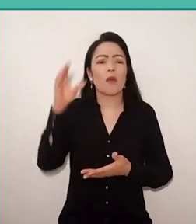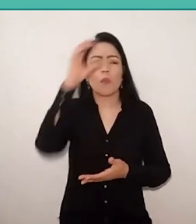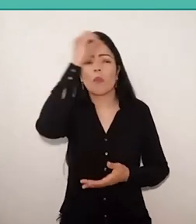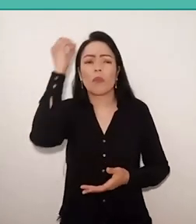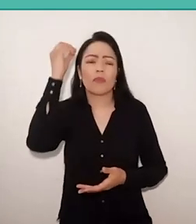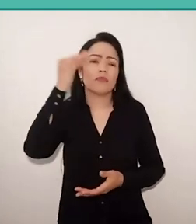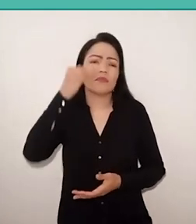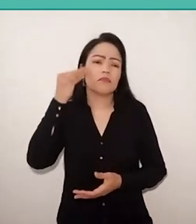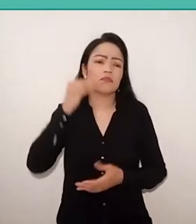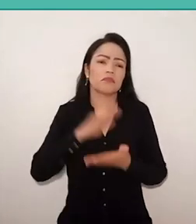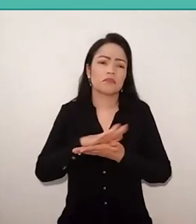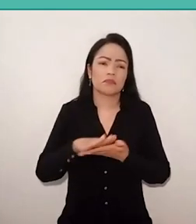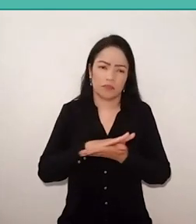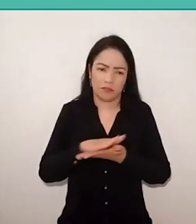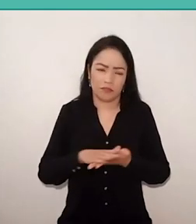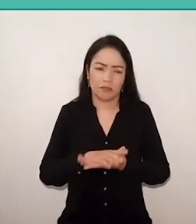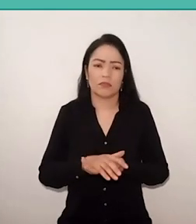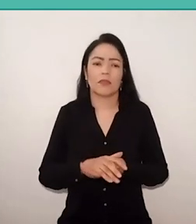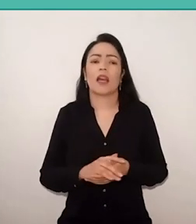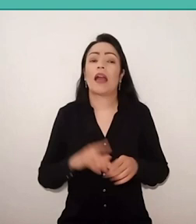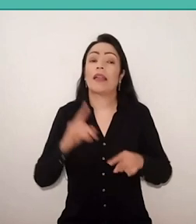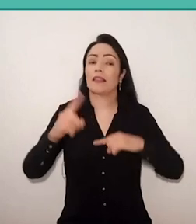what he will call posteriorly…